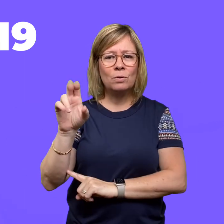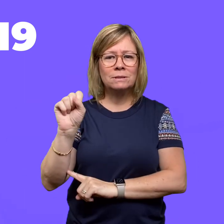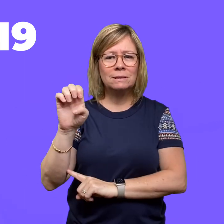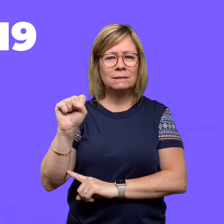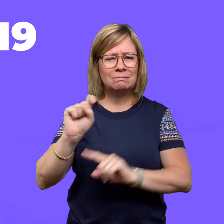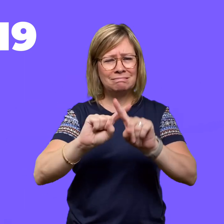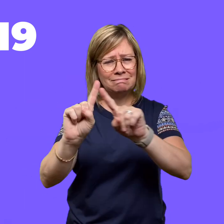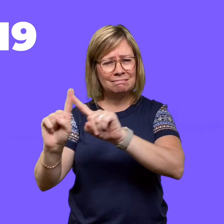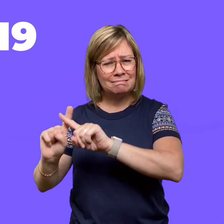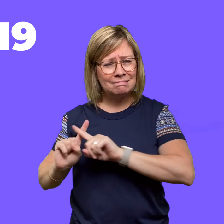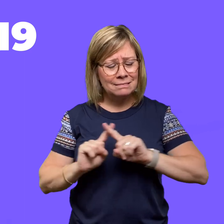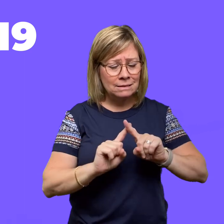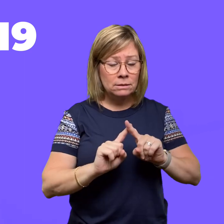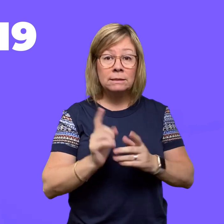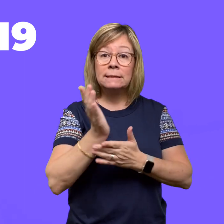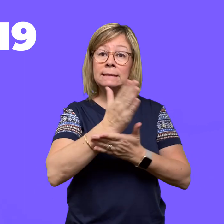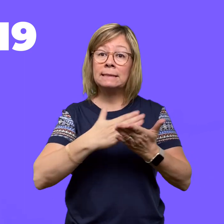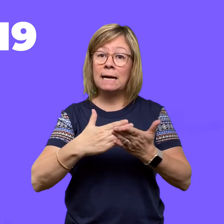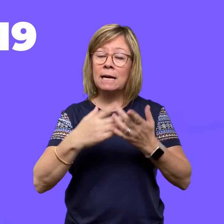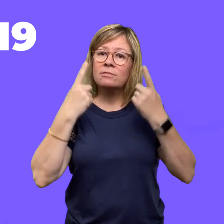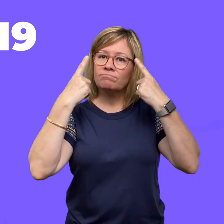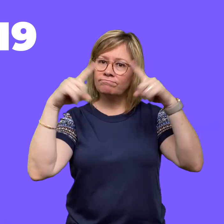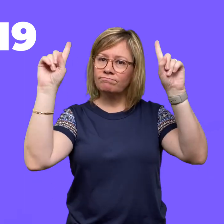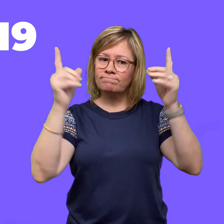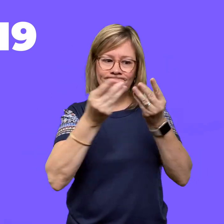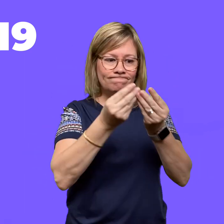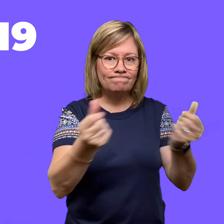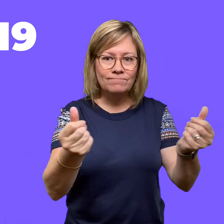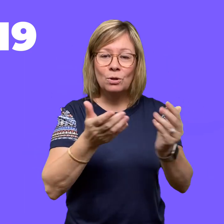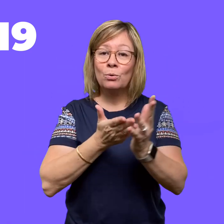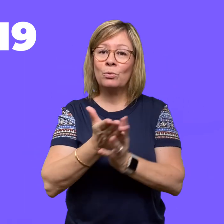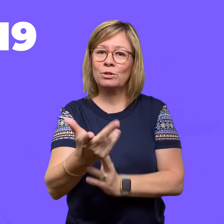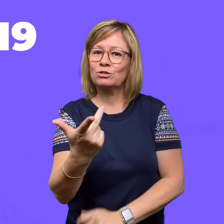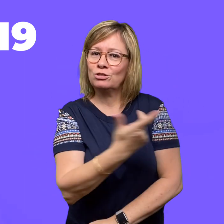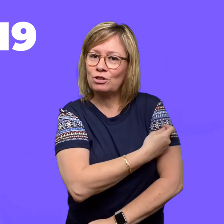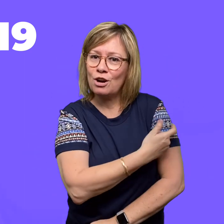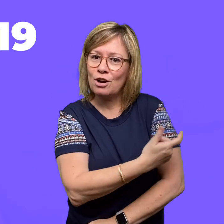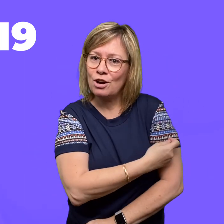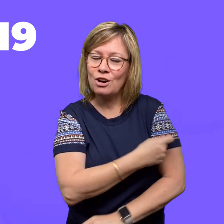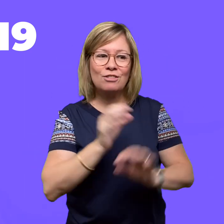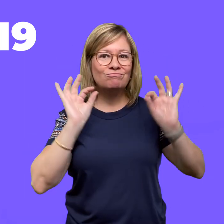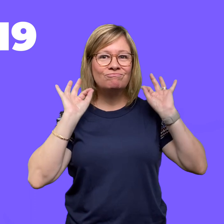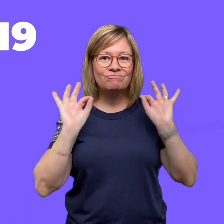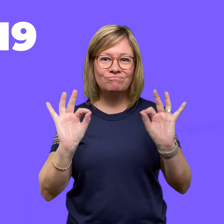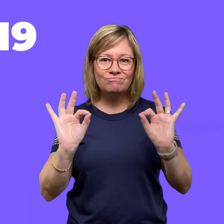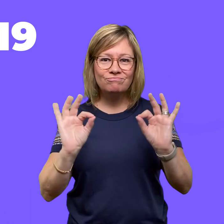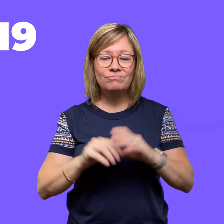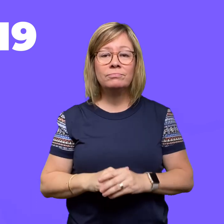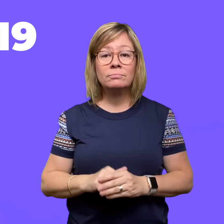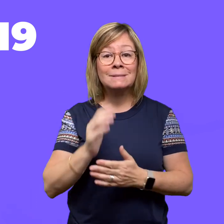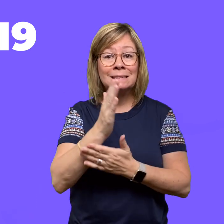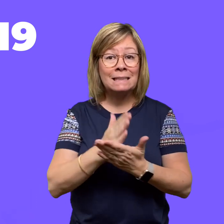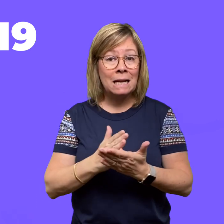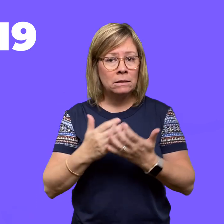viruses. Some of those viruses have been eliminated through vaccinations. Whereas